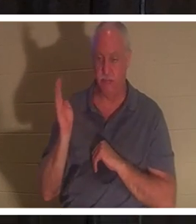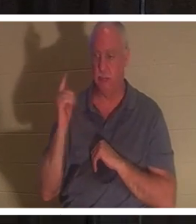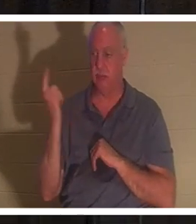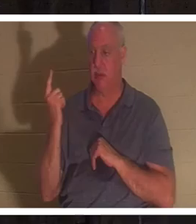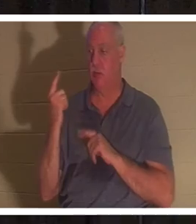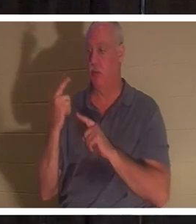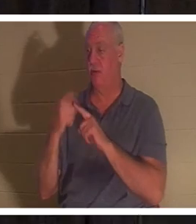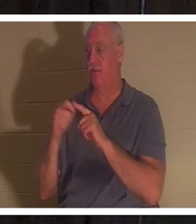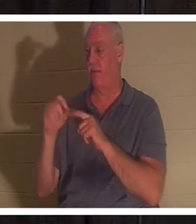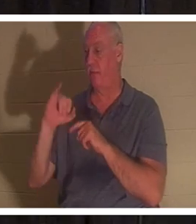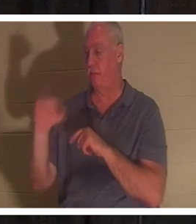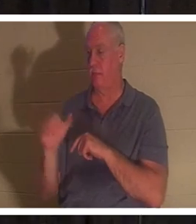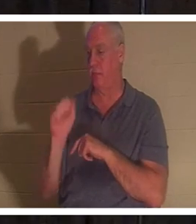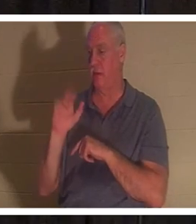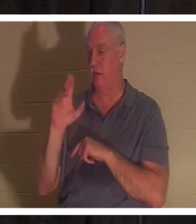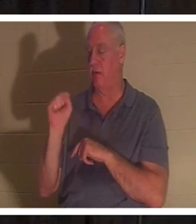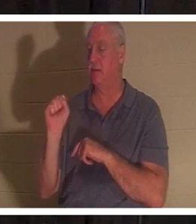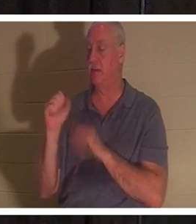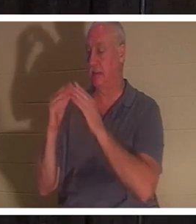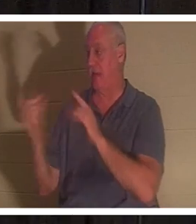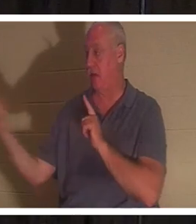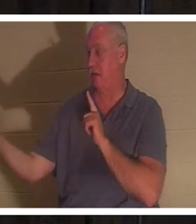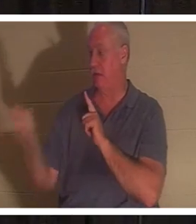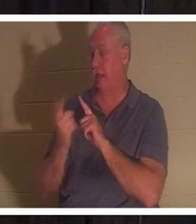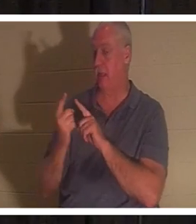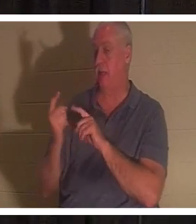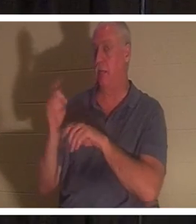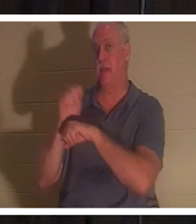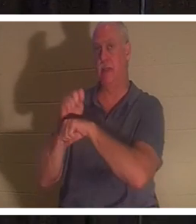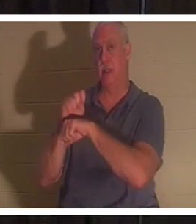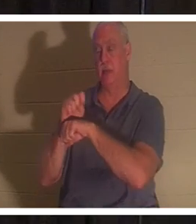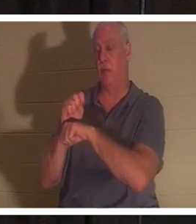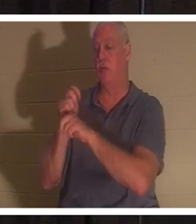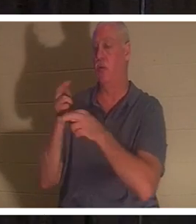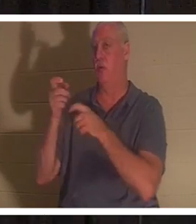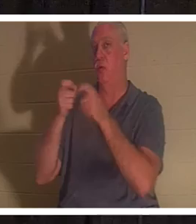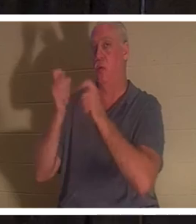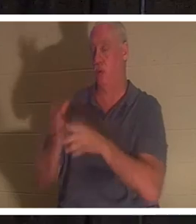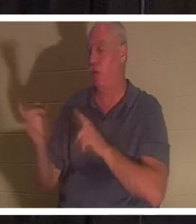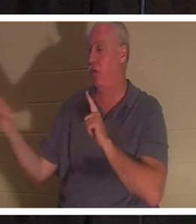of Jairus, the synagogue ruler, 'Your daughter is dead', he said. 'Don't bother the teacher